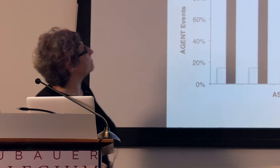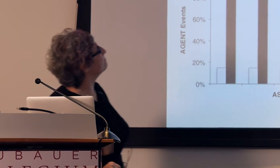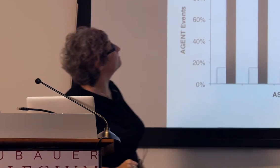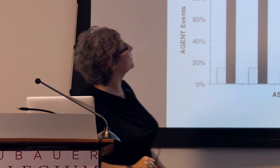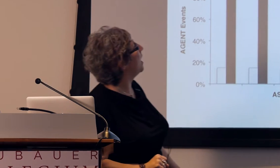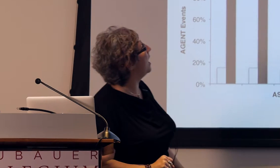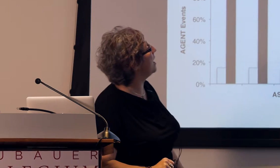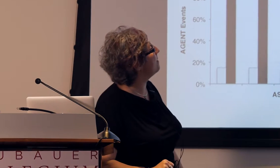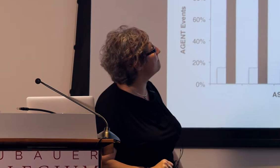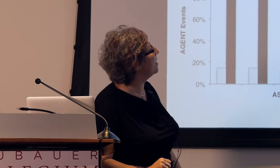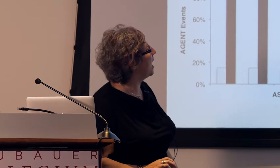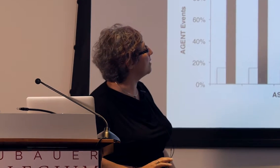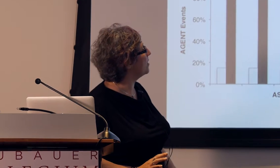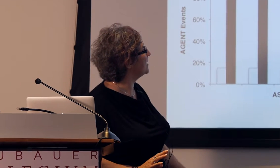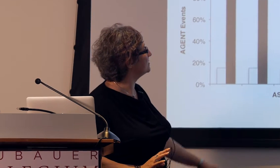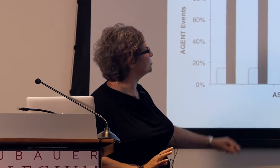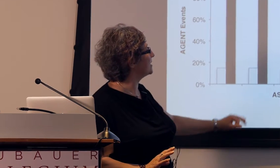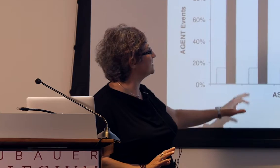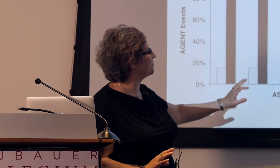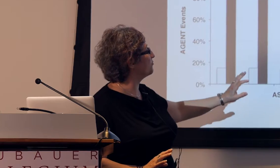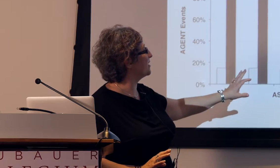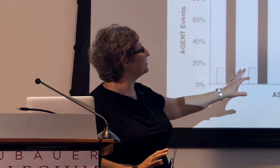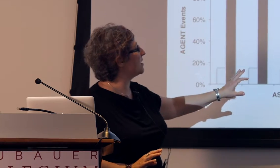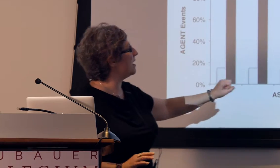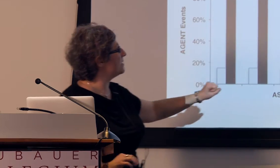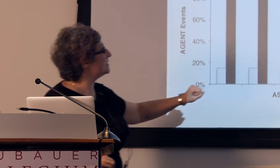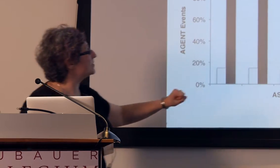Okay, I want to just briefly comment on the